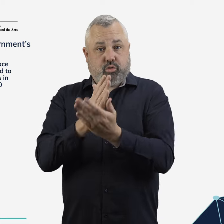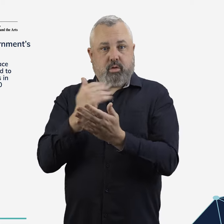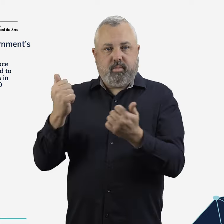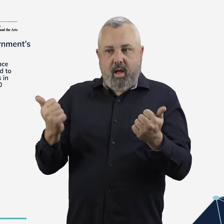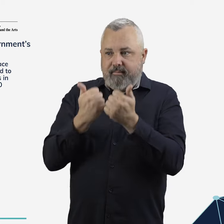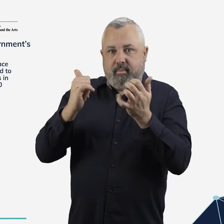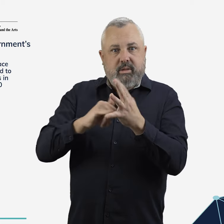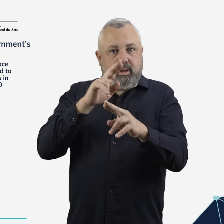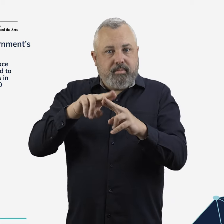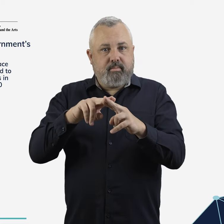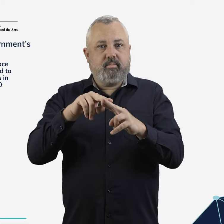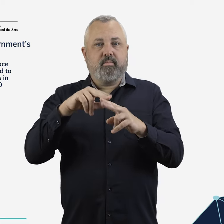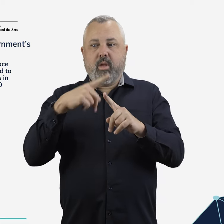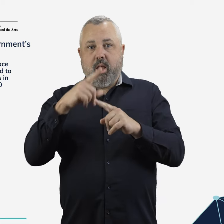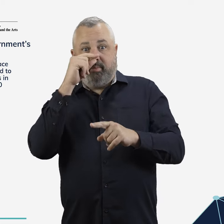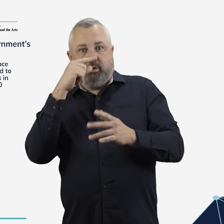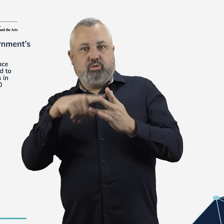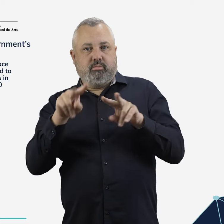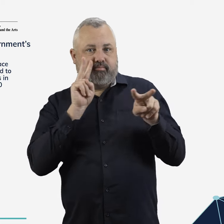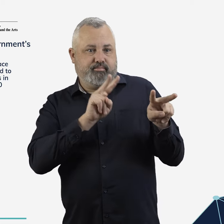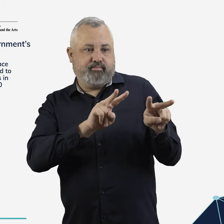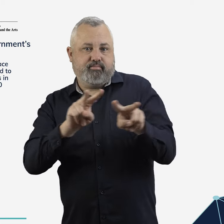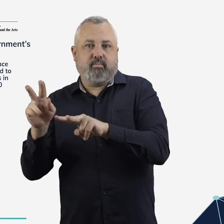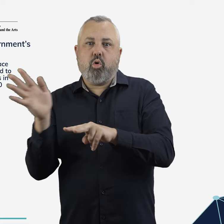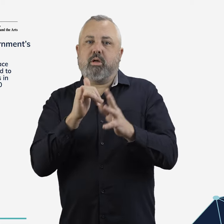considered to ensure these agencies have the resourcing they need to undertake their critical air